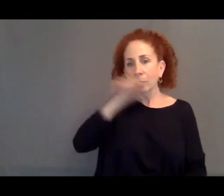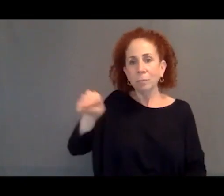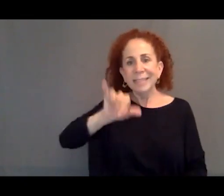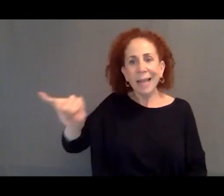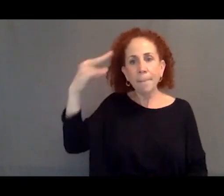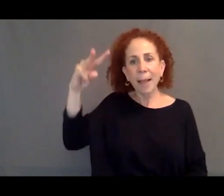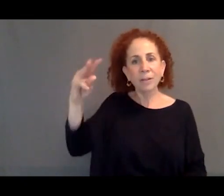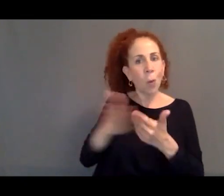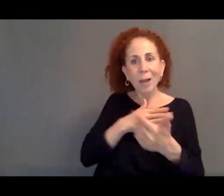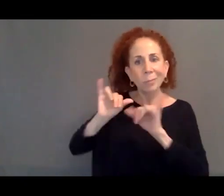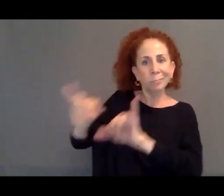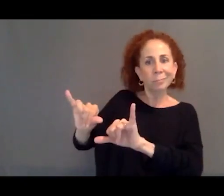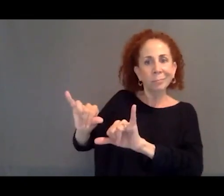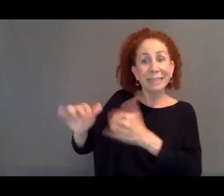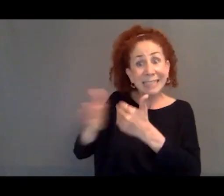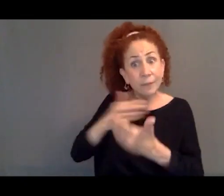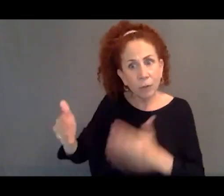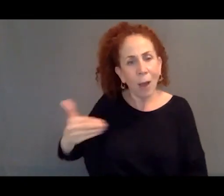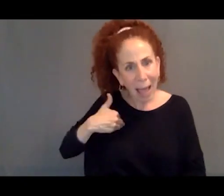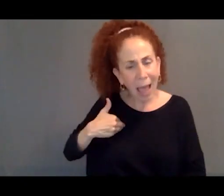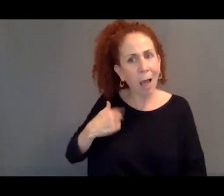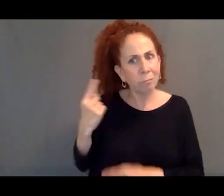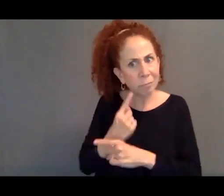while that credible fear, a credible claim